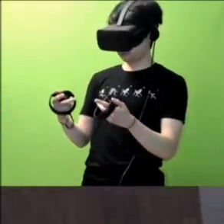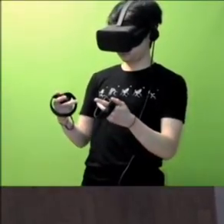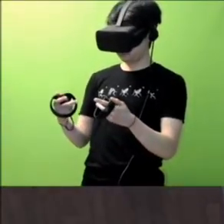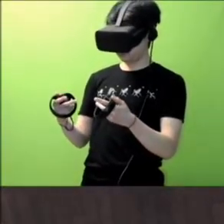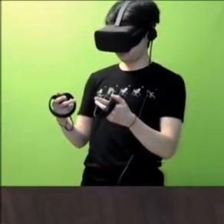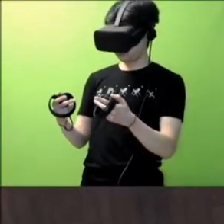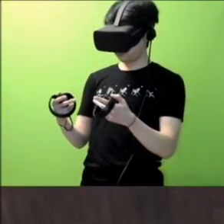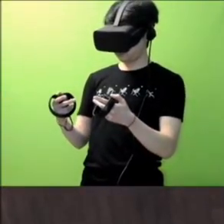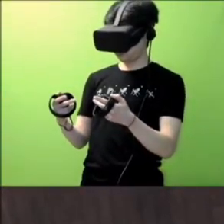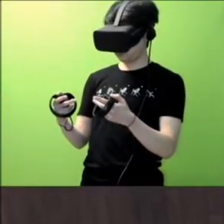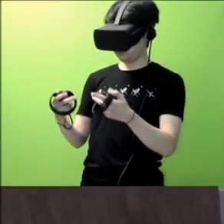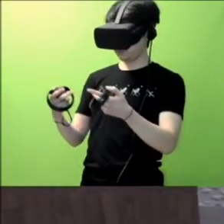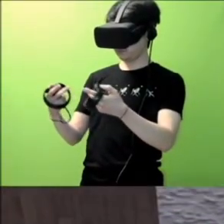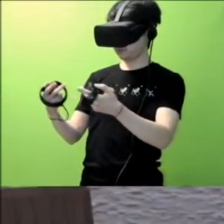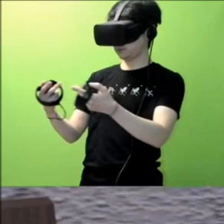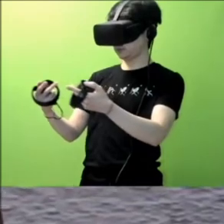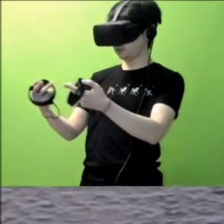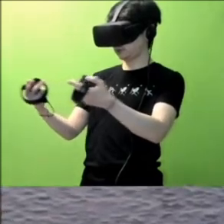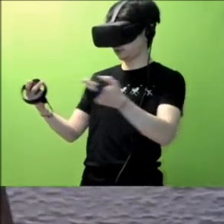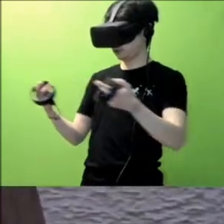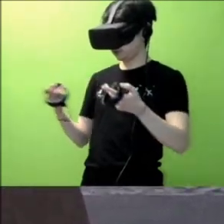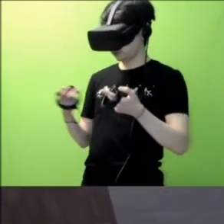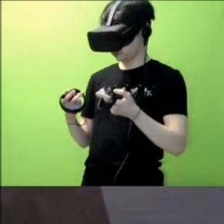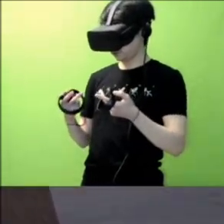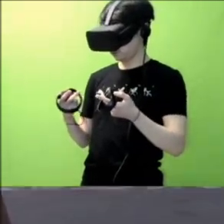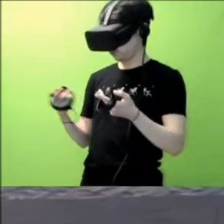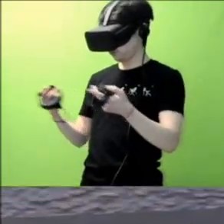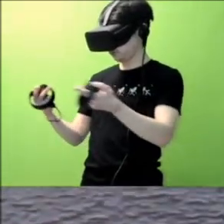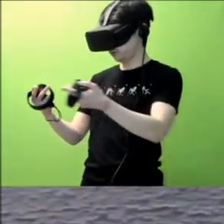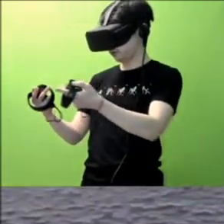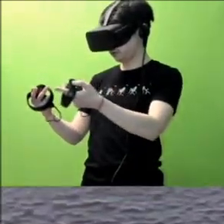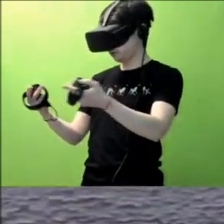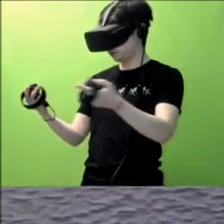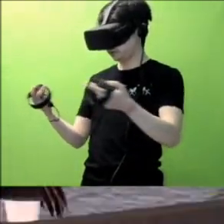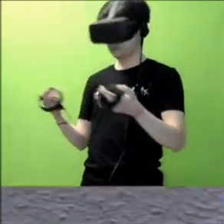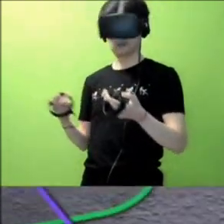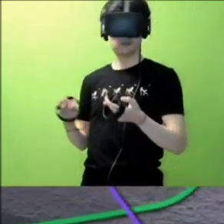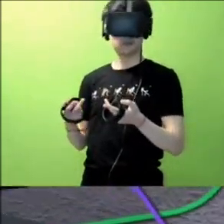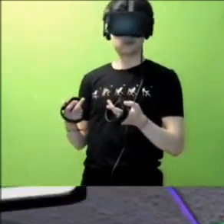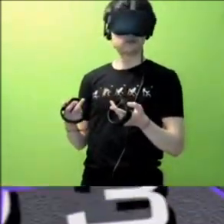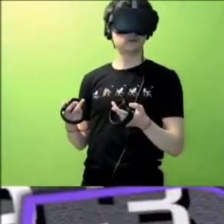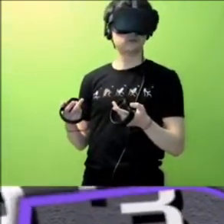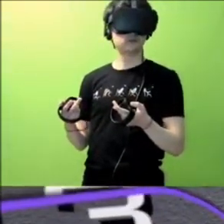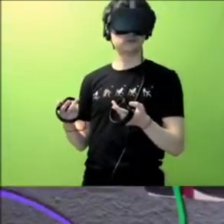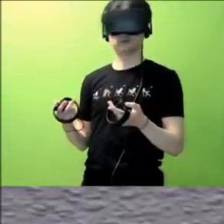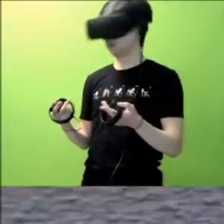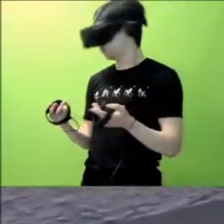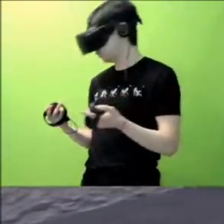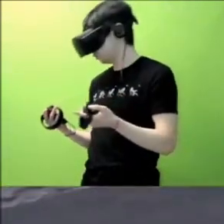Place